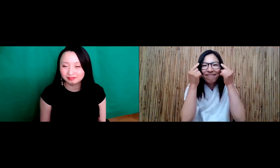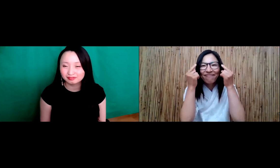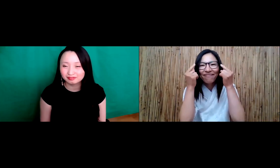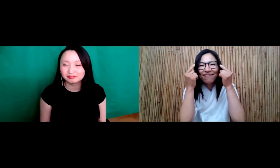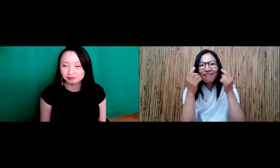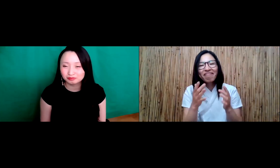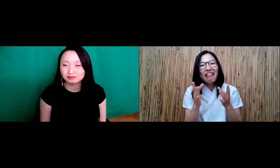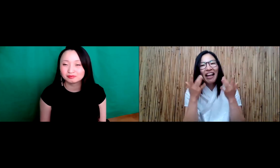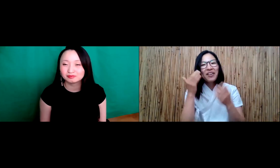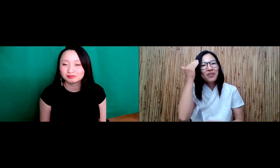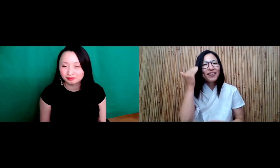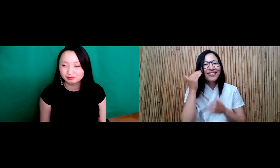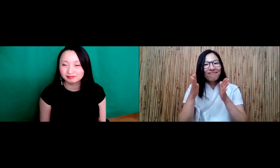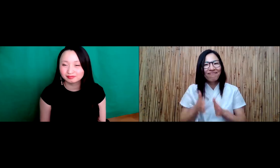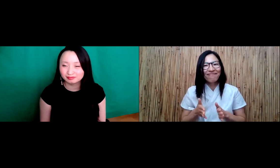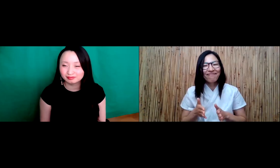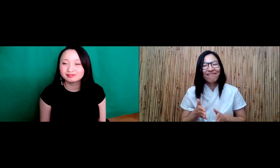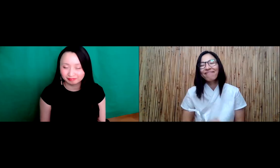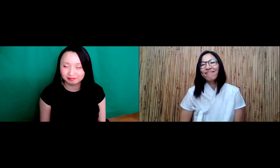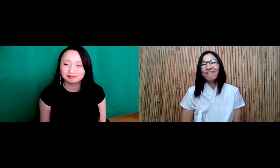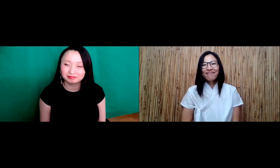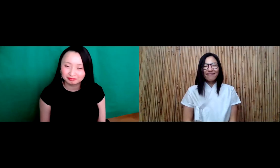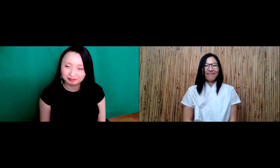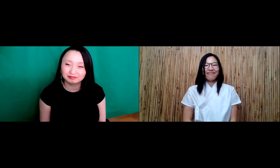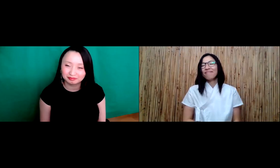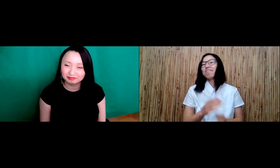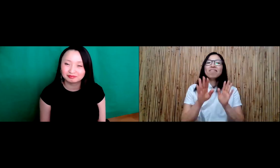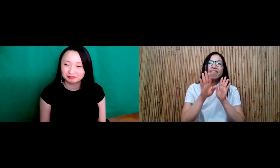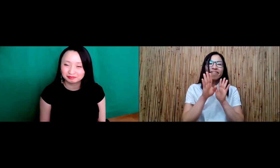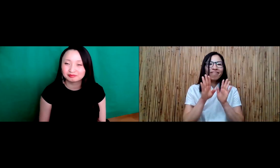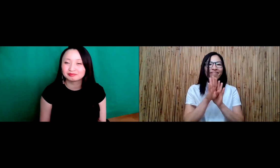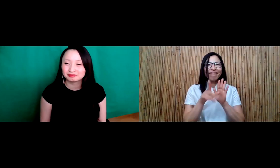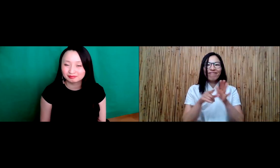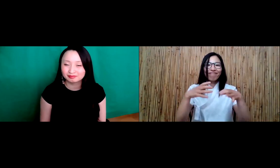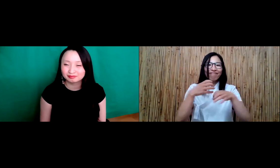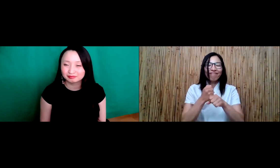and I'm wearing round glasses. And I am a light skin cream, individual.